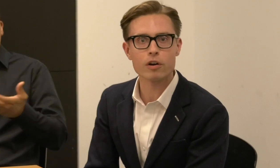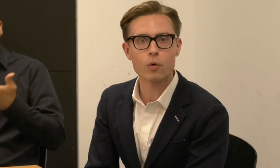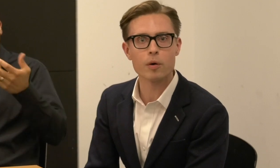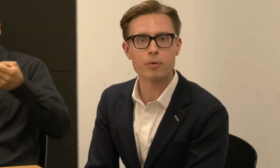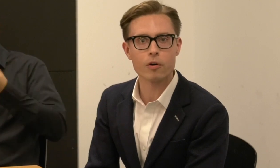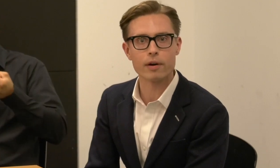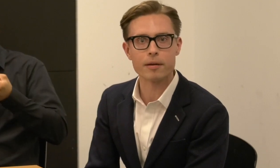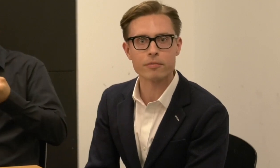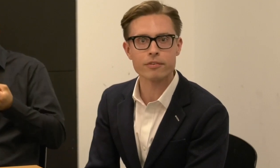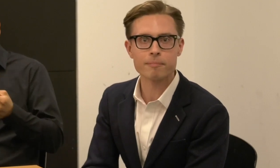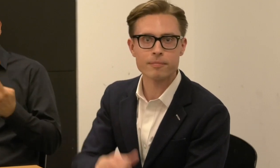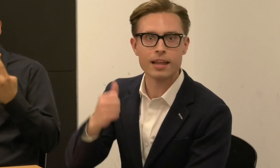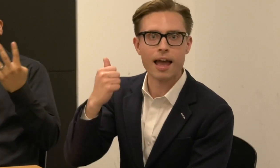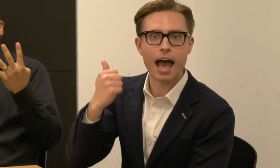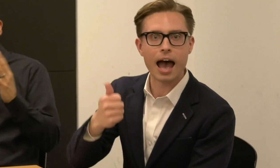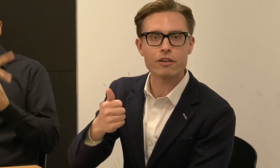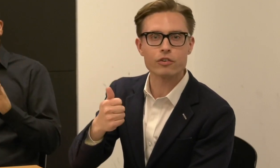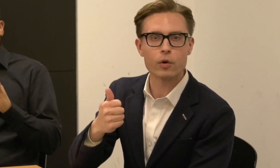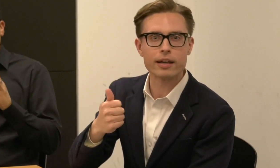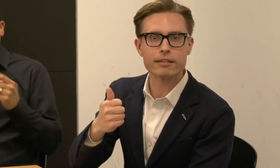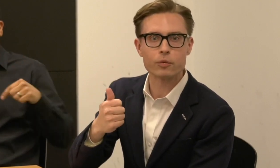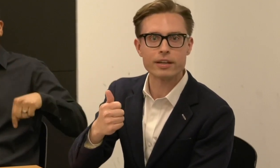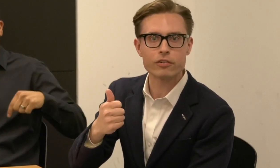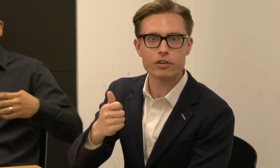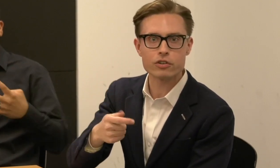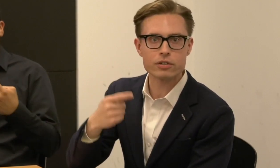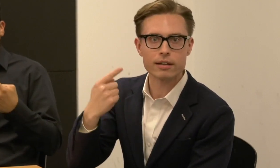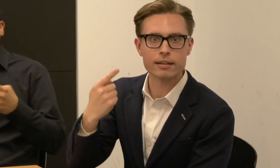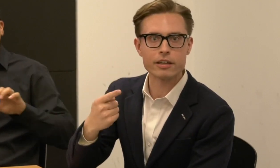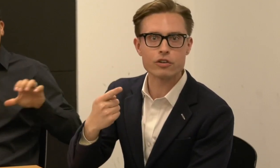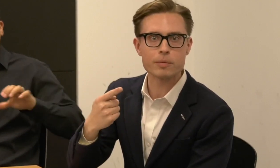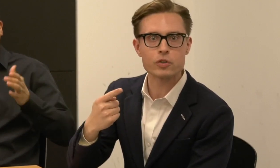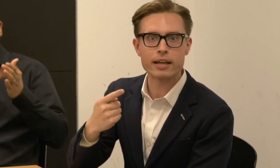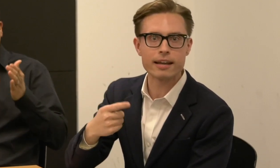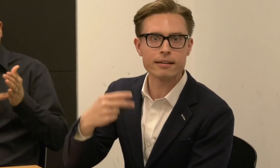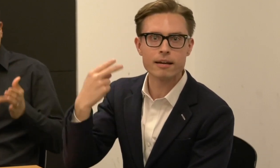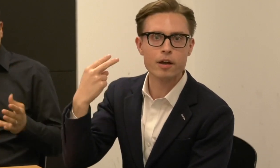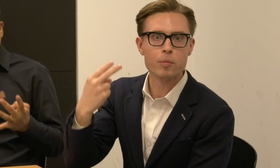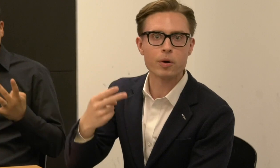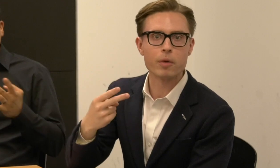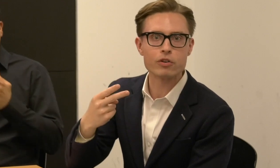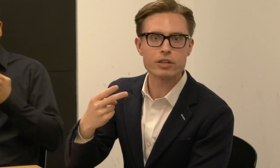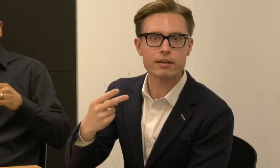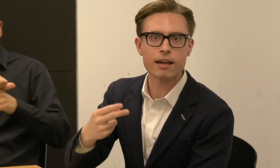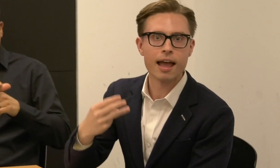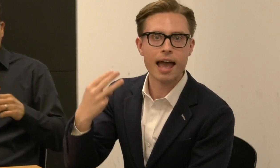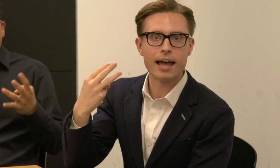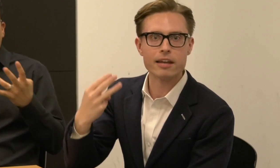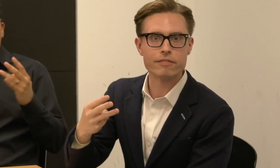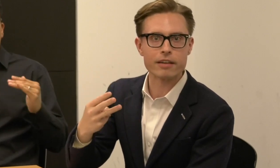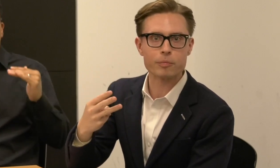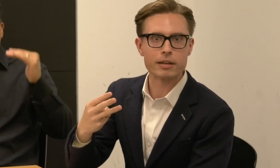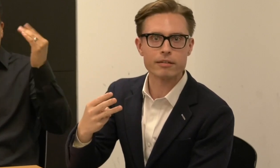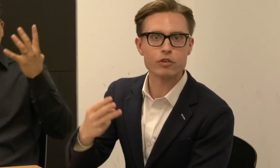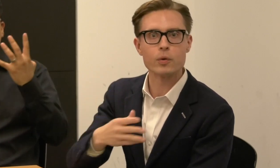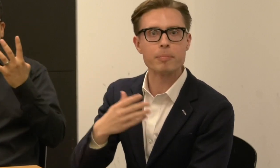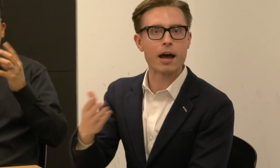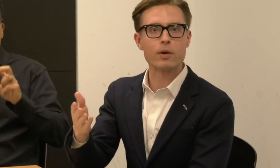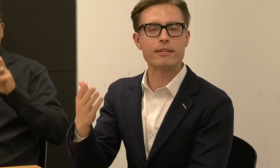core programs, Action-oriented research, leadership training, promotion, and investment to empower